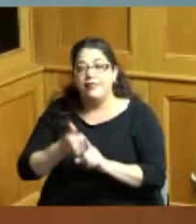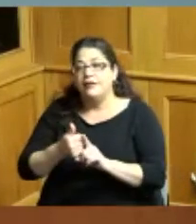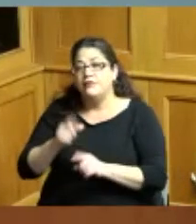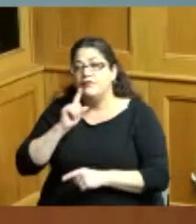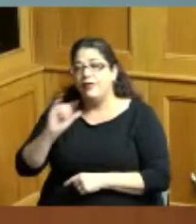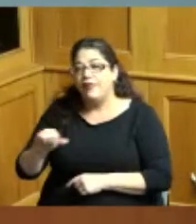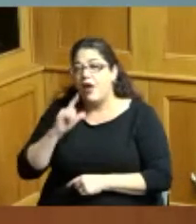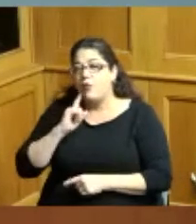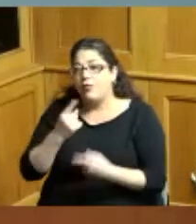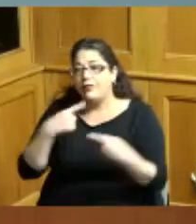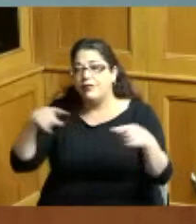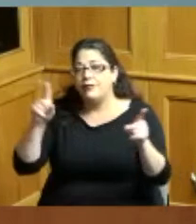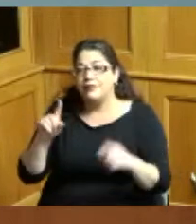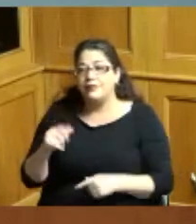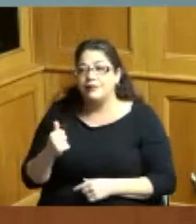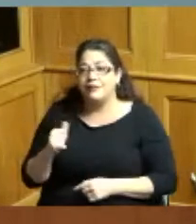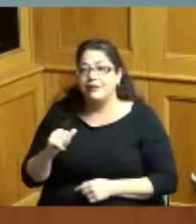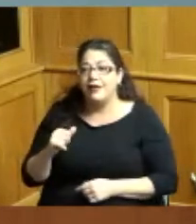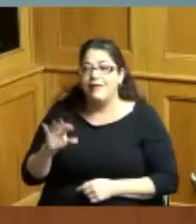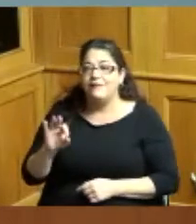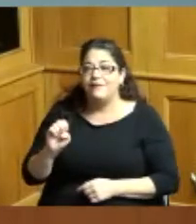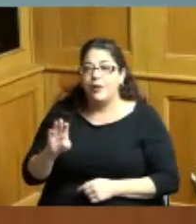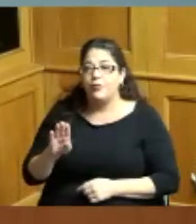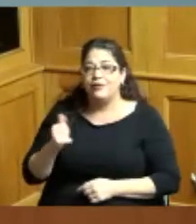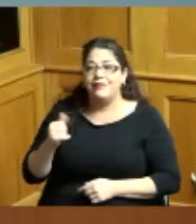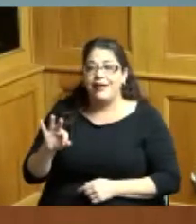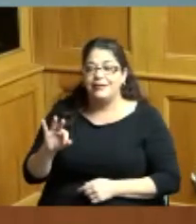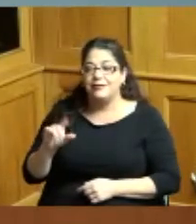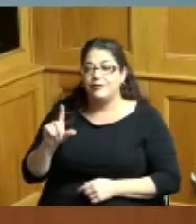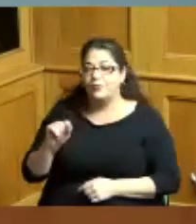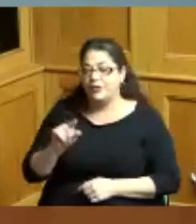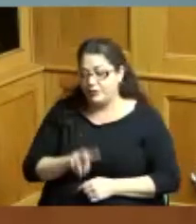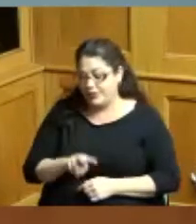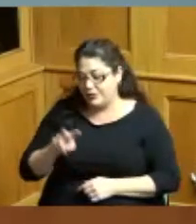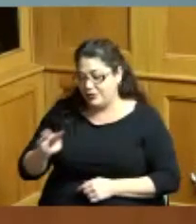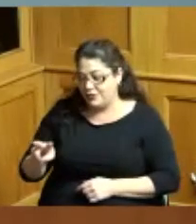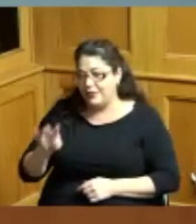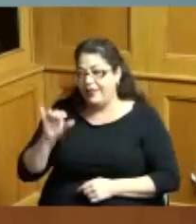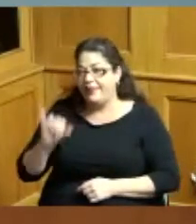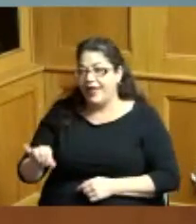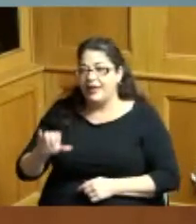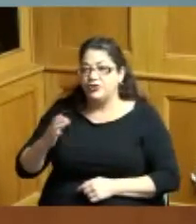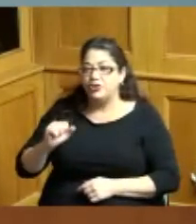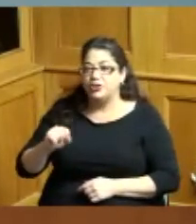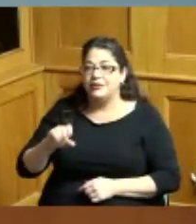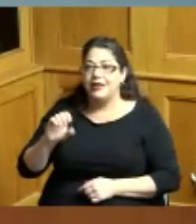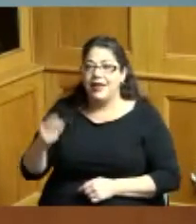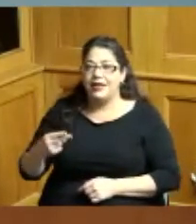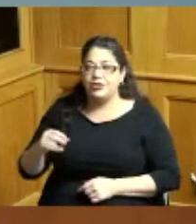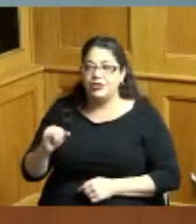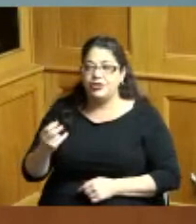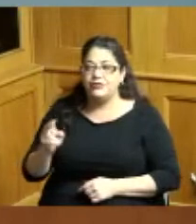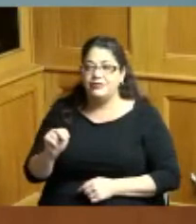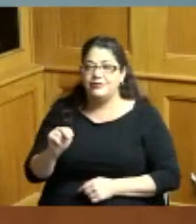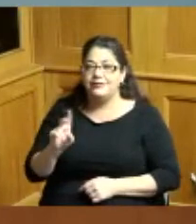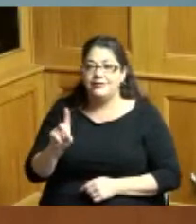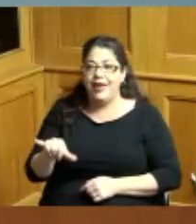hereby proclaim the 19th day of February 2022 is Charles h Johnson day in all of Hamilton County